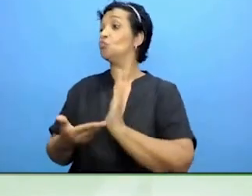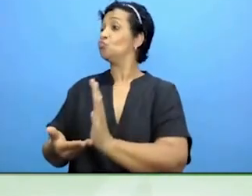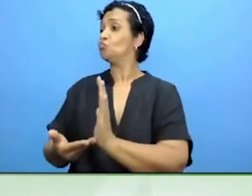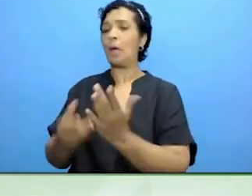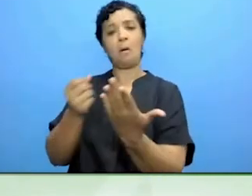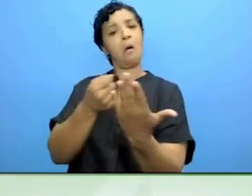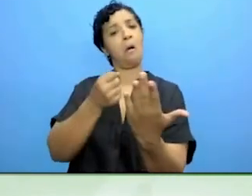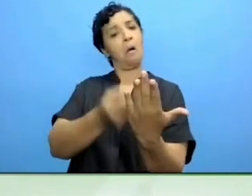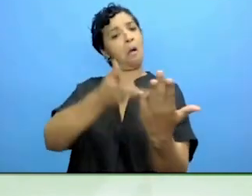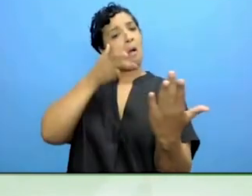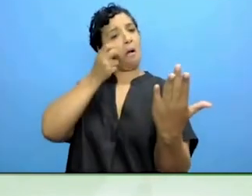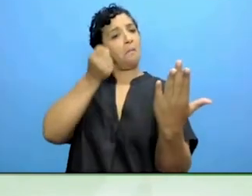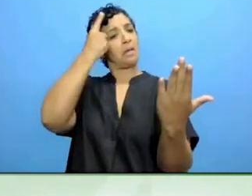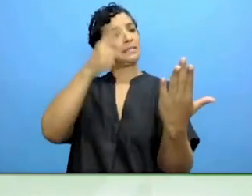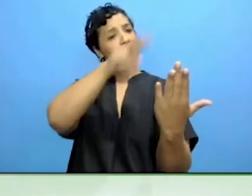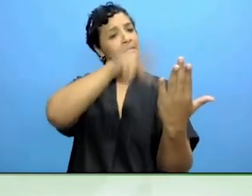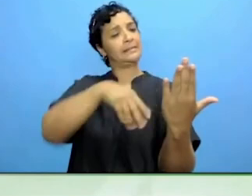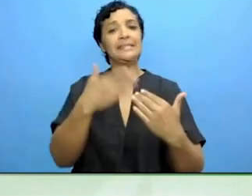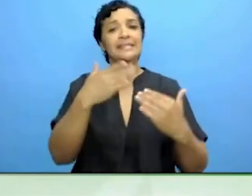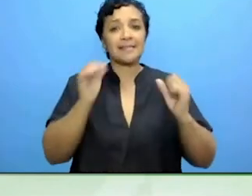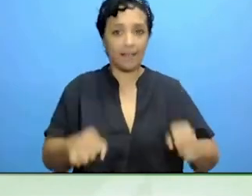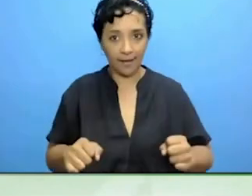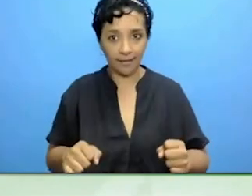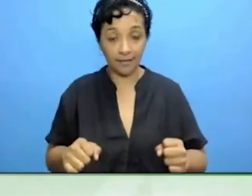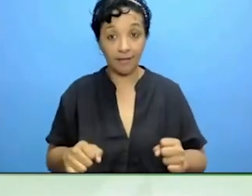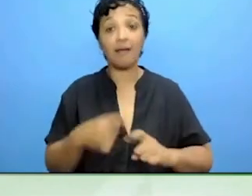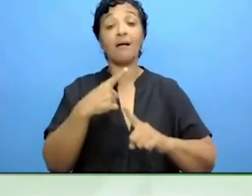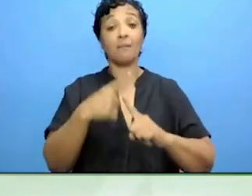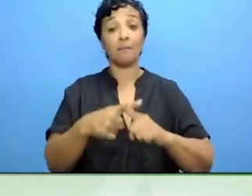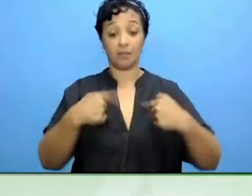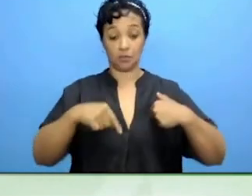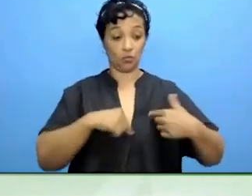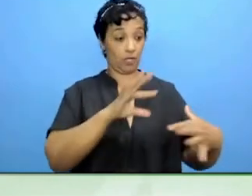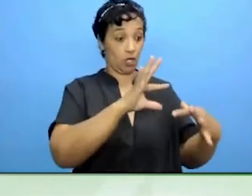How can we connect all of this exactly to independent living?